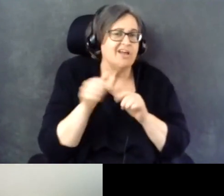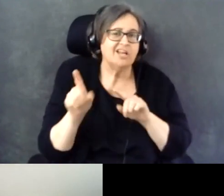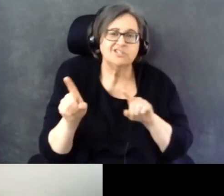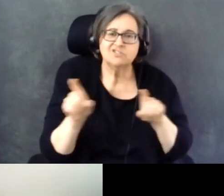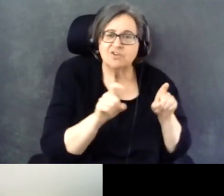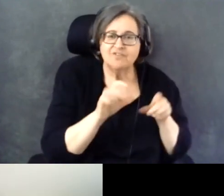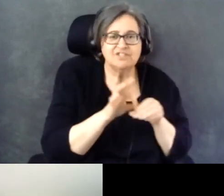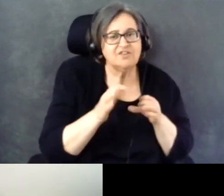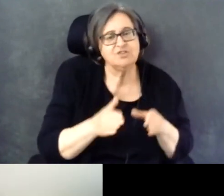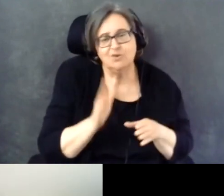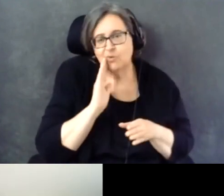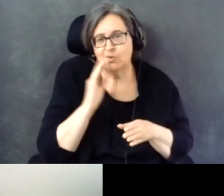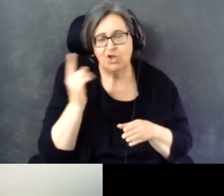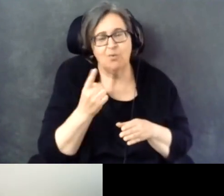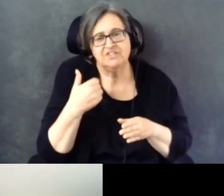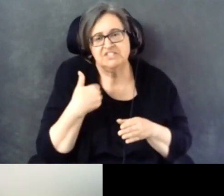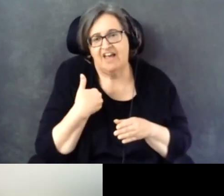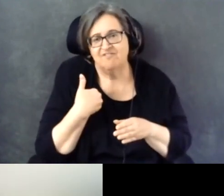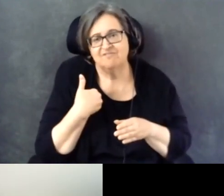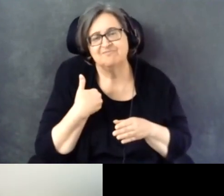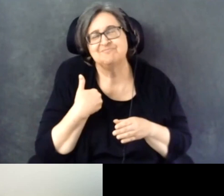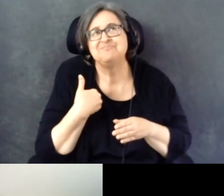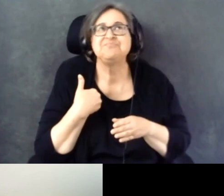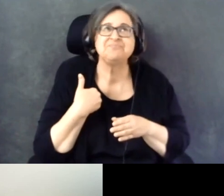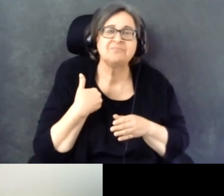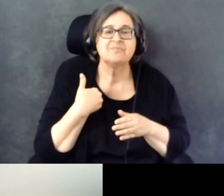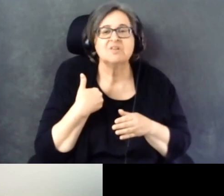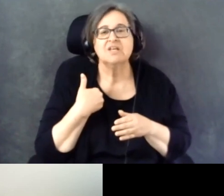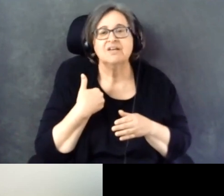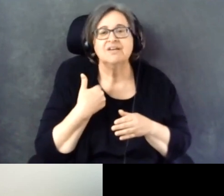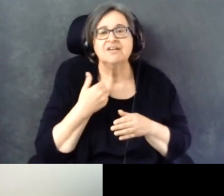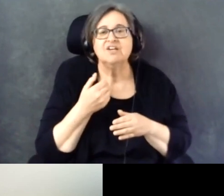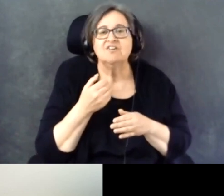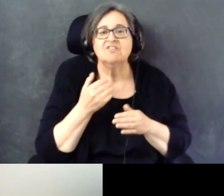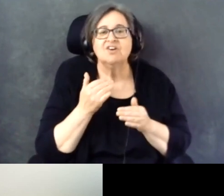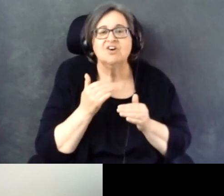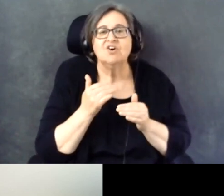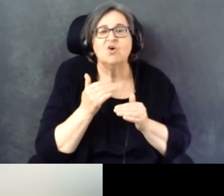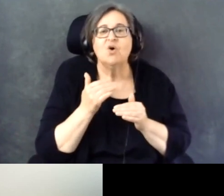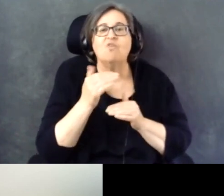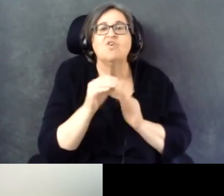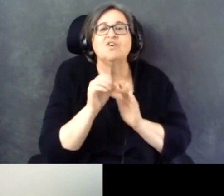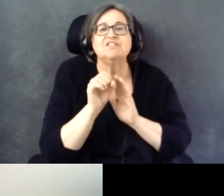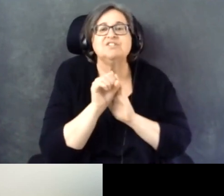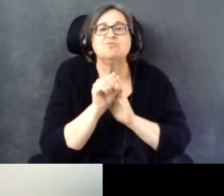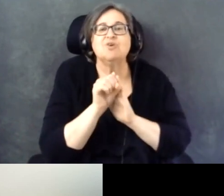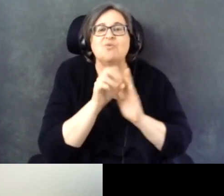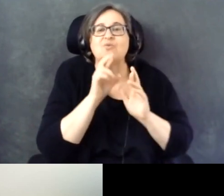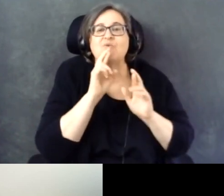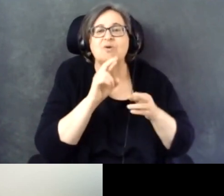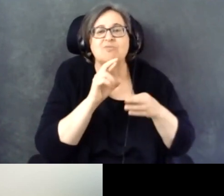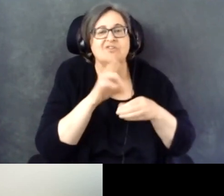You'll always get a slight over sampling of people who reported voting when they did not.